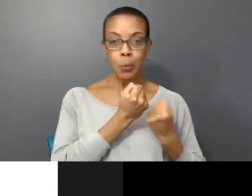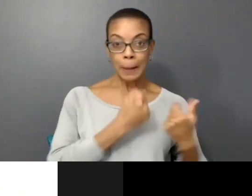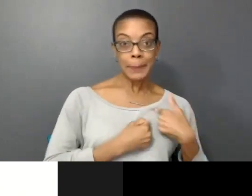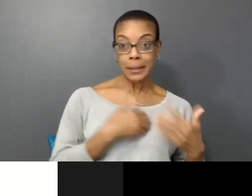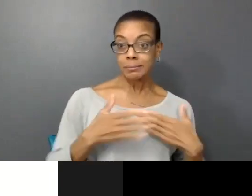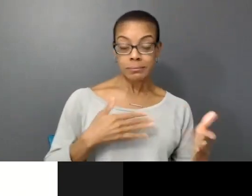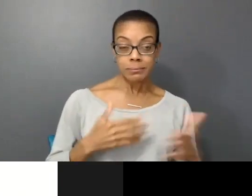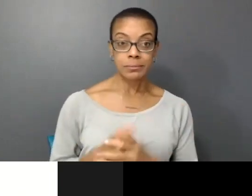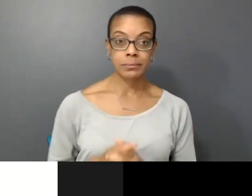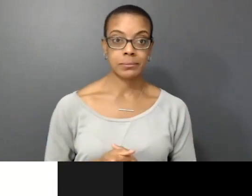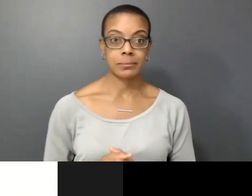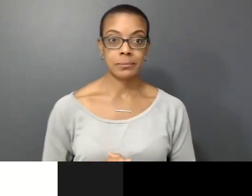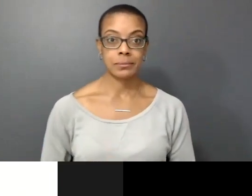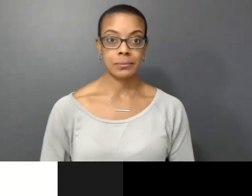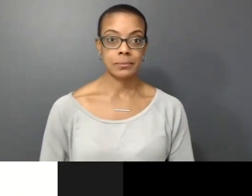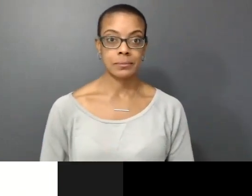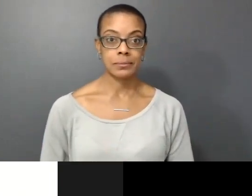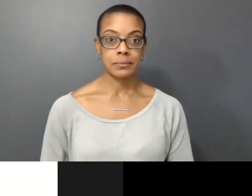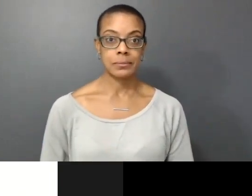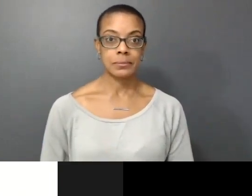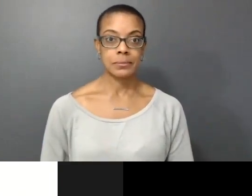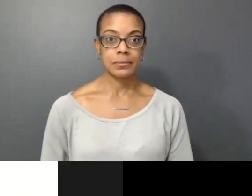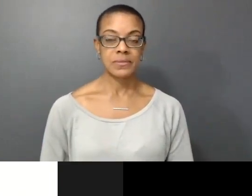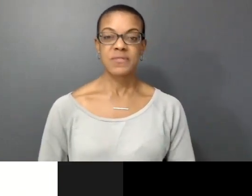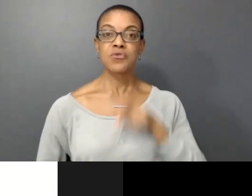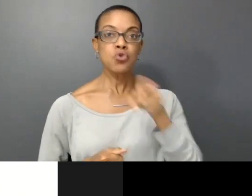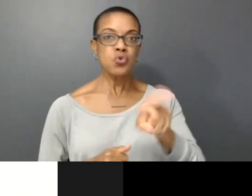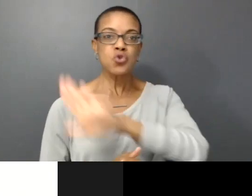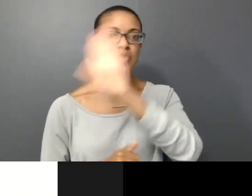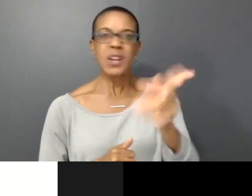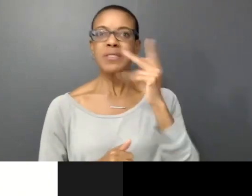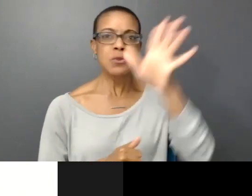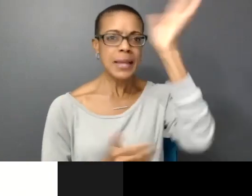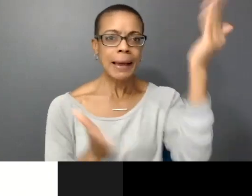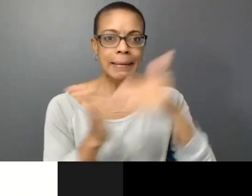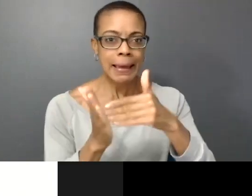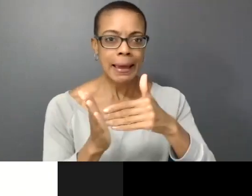Abby! You do this and you'll never see your dad again.